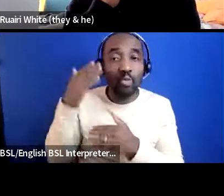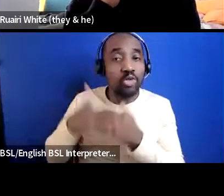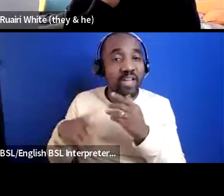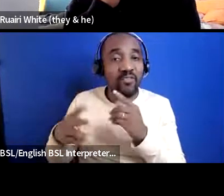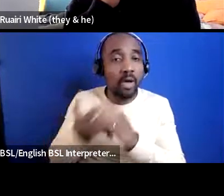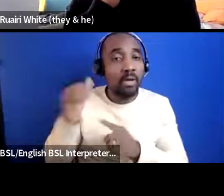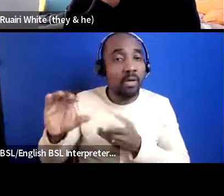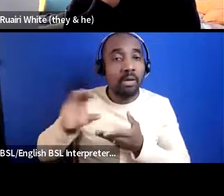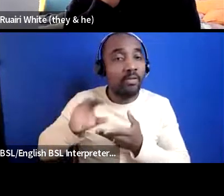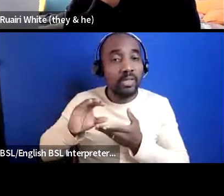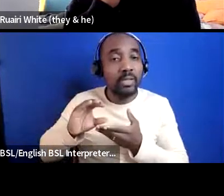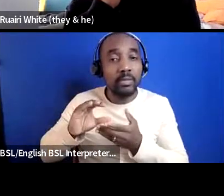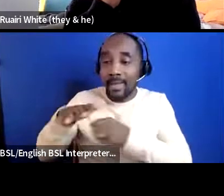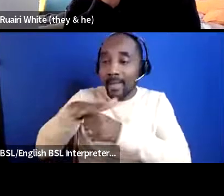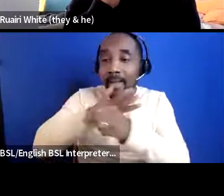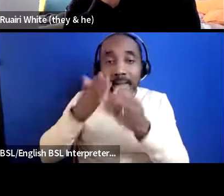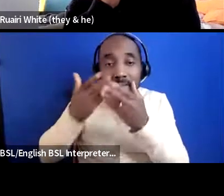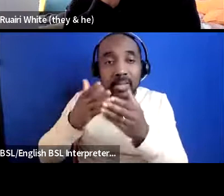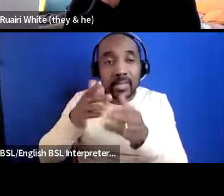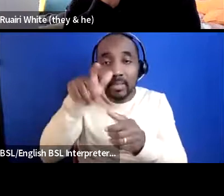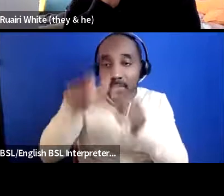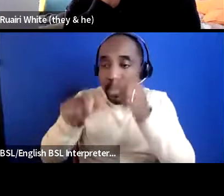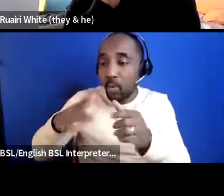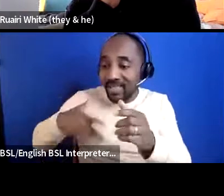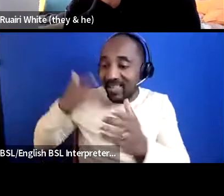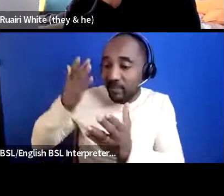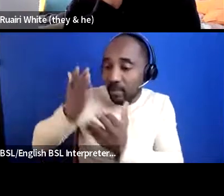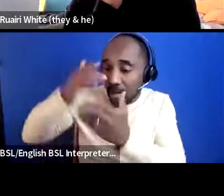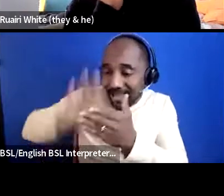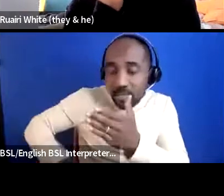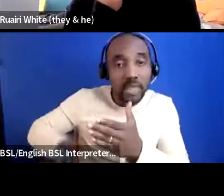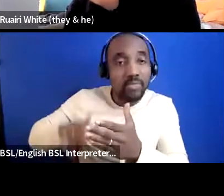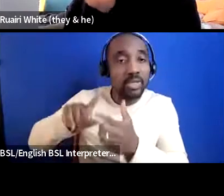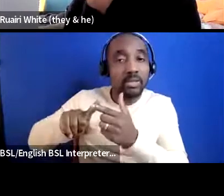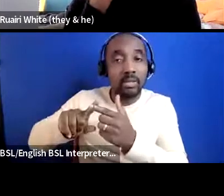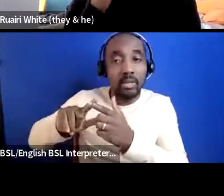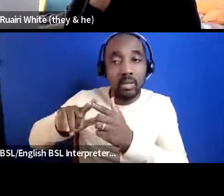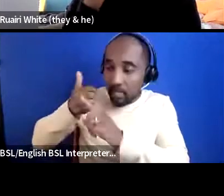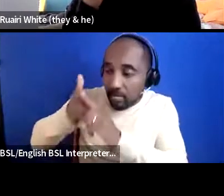people who've who've gone through these services and they've been empowered it's think people